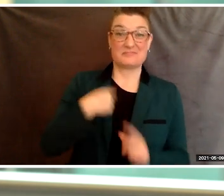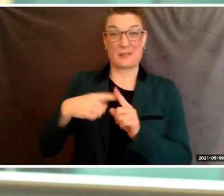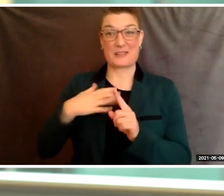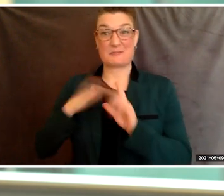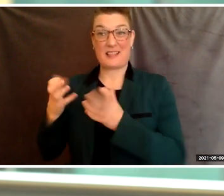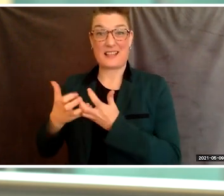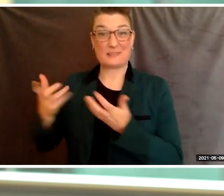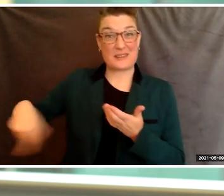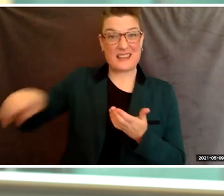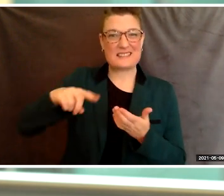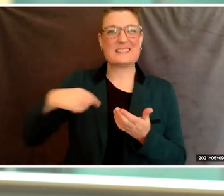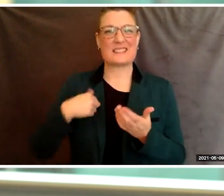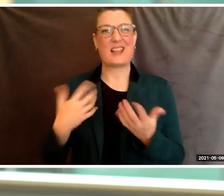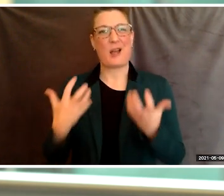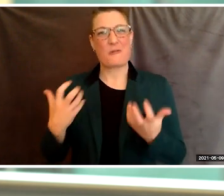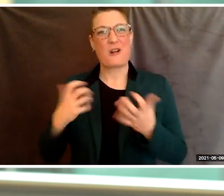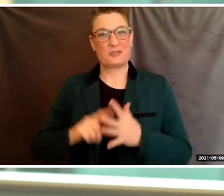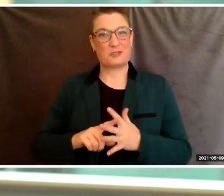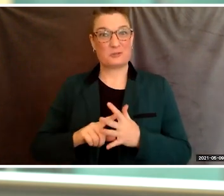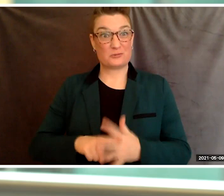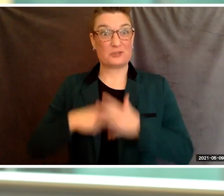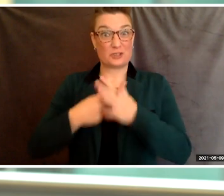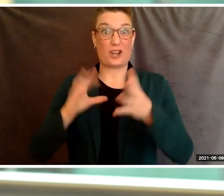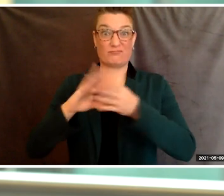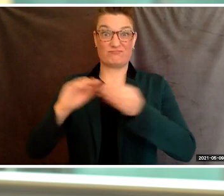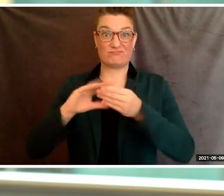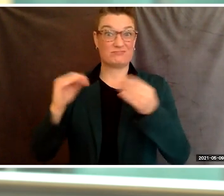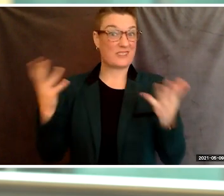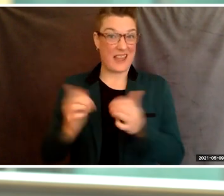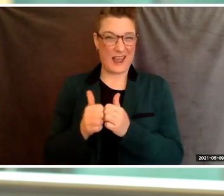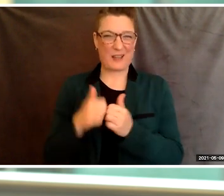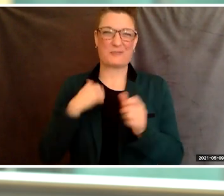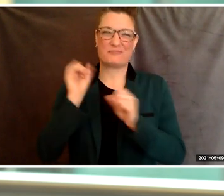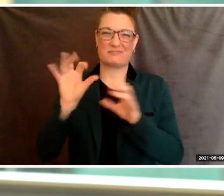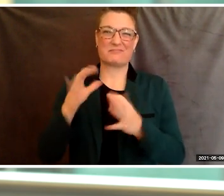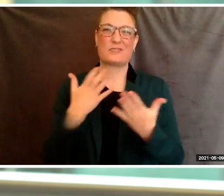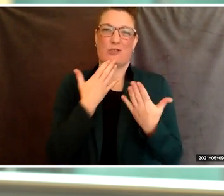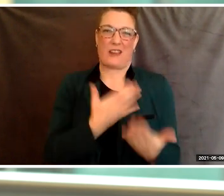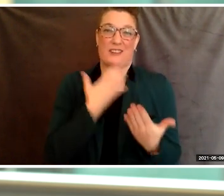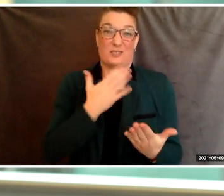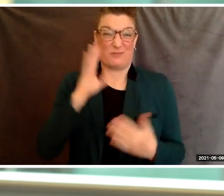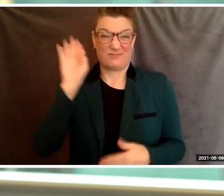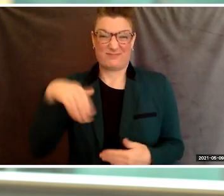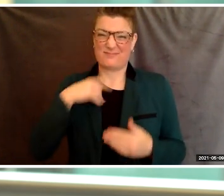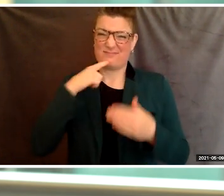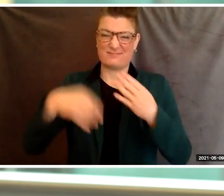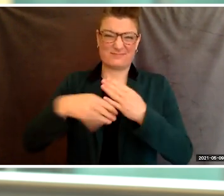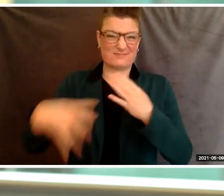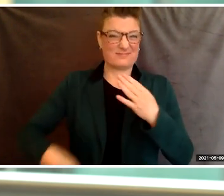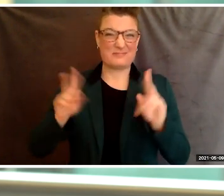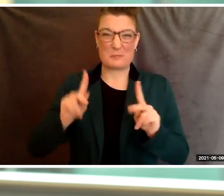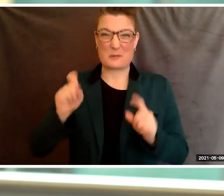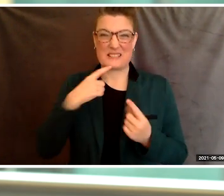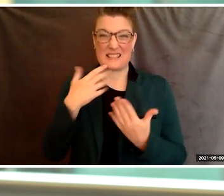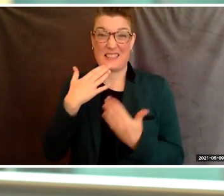I'd like to be in my speech by sharing my gratitude. There are so many people to be thankful for, to start thank you to the faculty and staff,